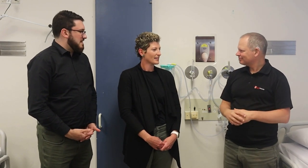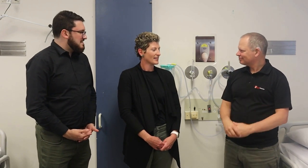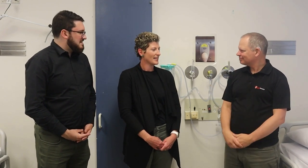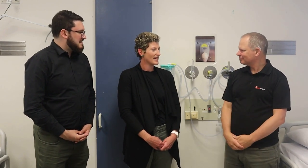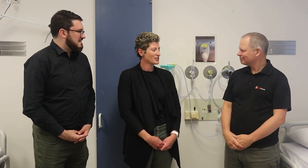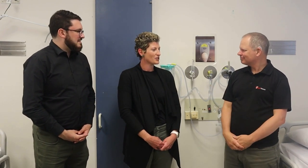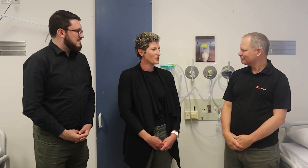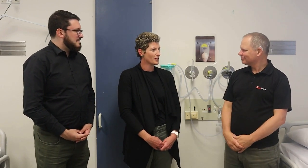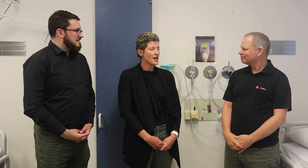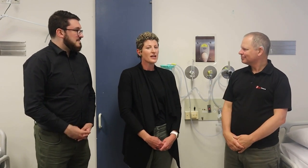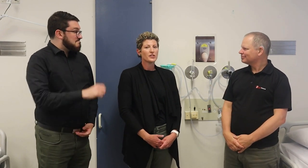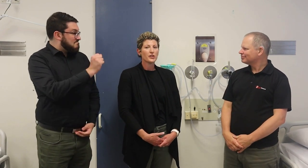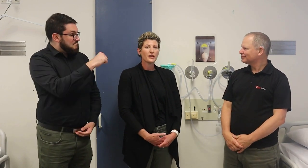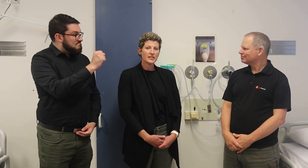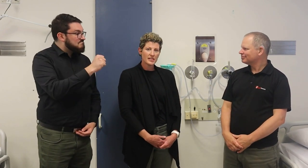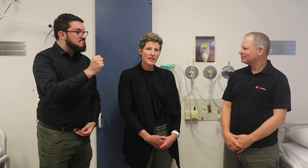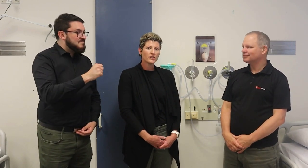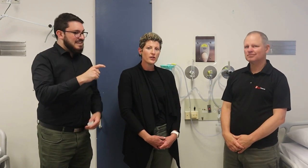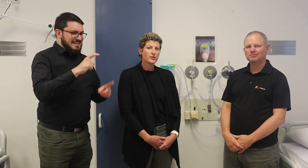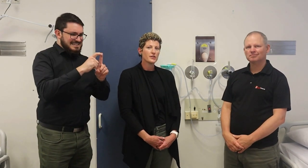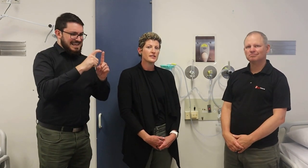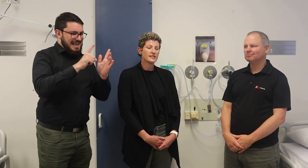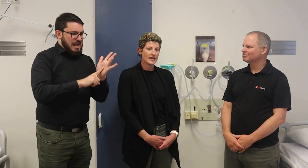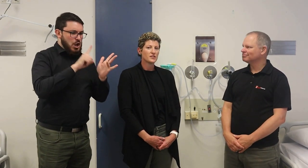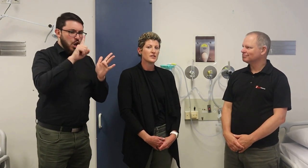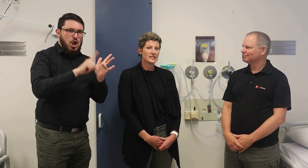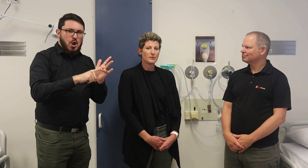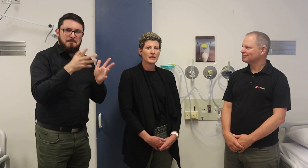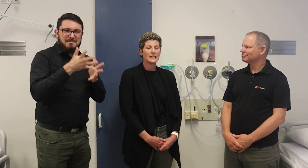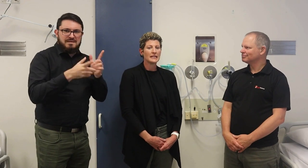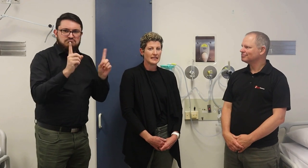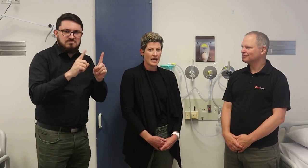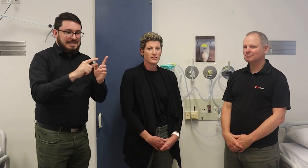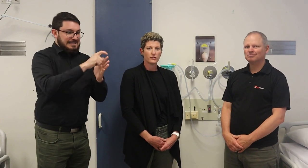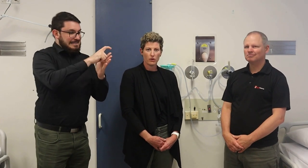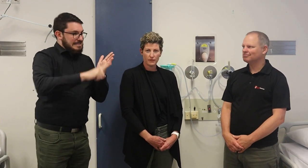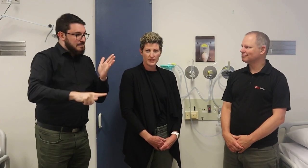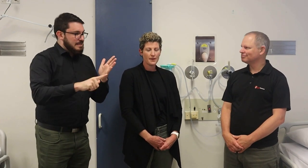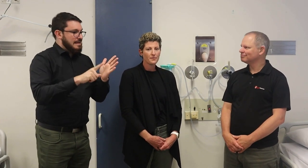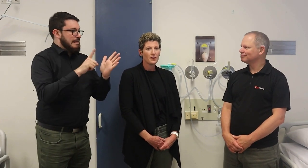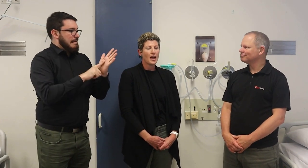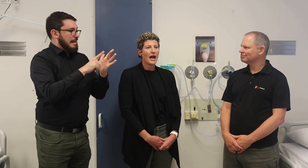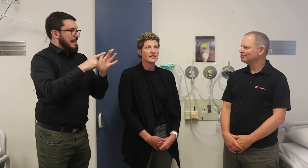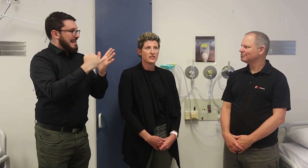Yes, sure. So, the DLO stands for Disability Liaison Officer,